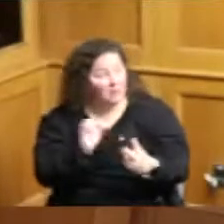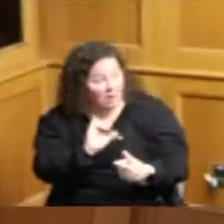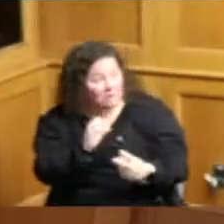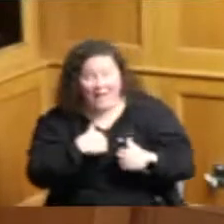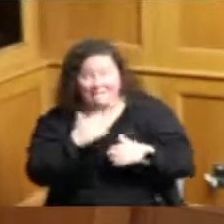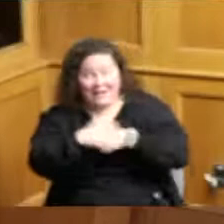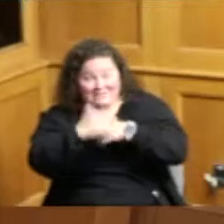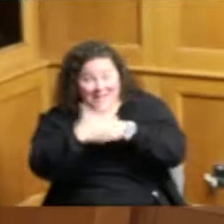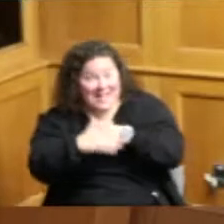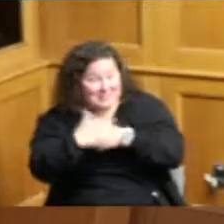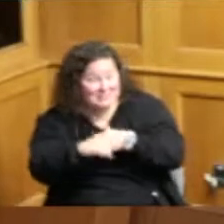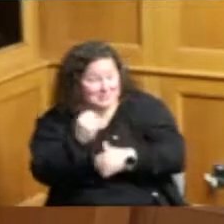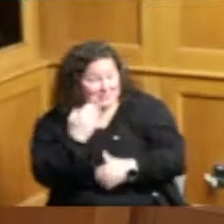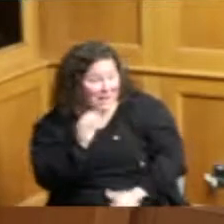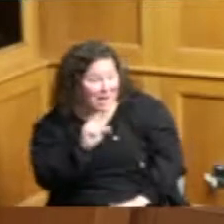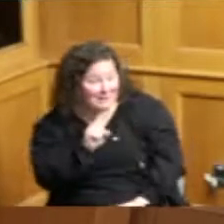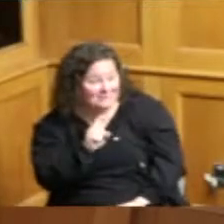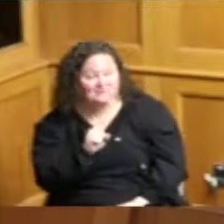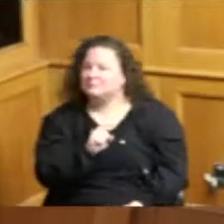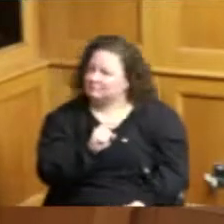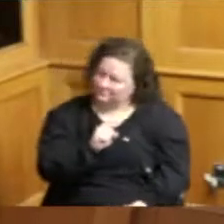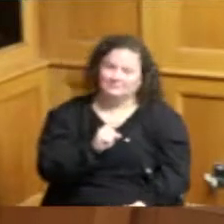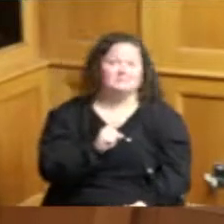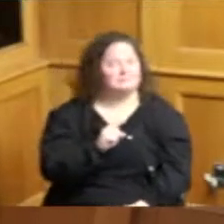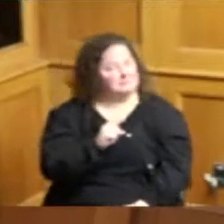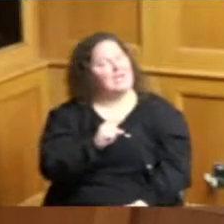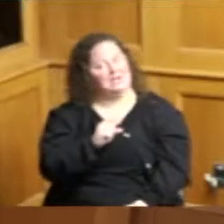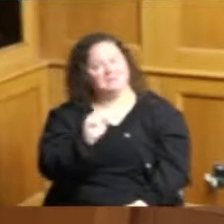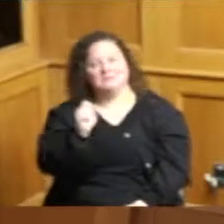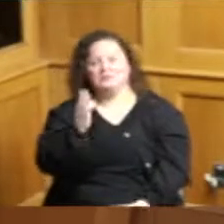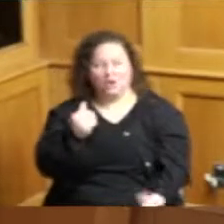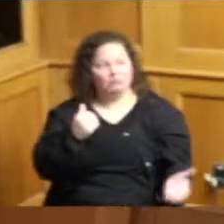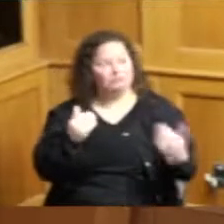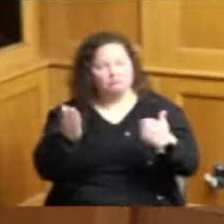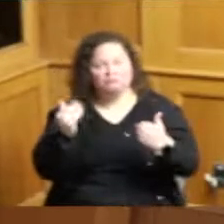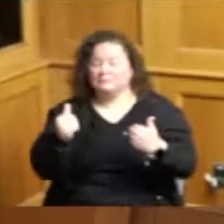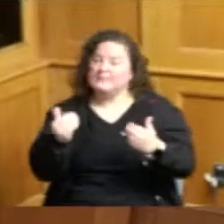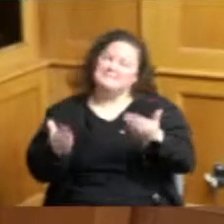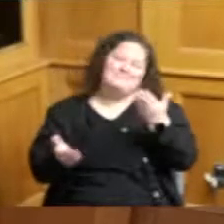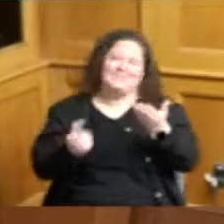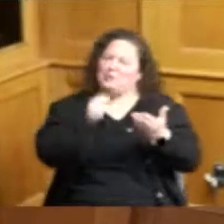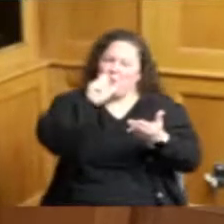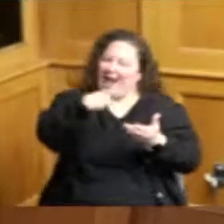have lots of a job opening so we need to first I don't have to go through them but I wanted people